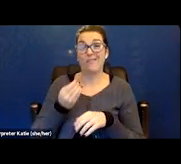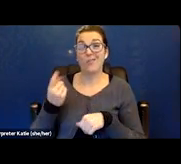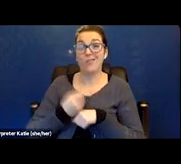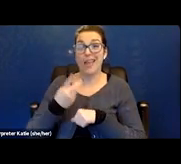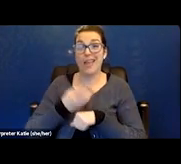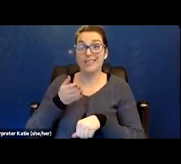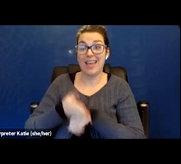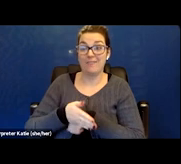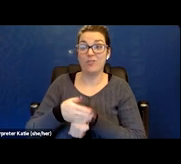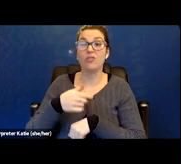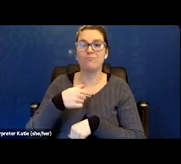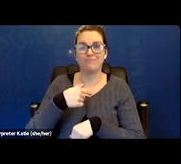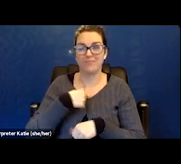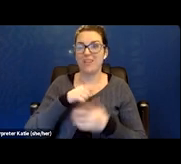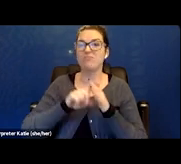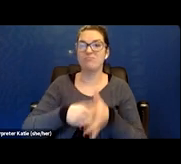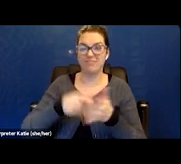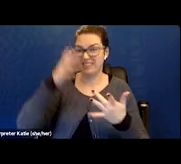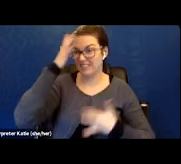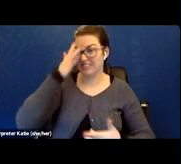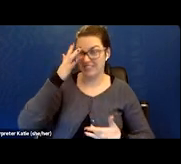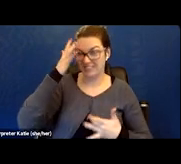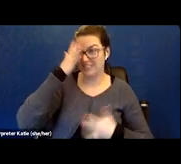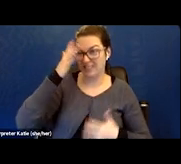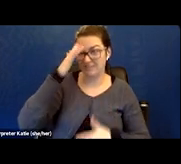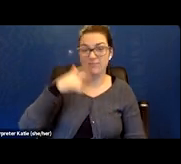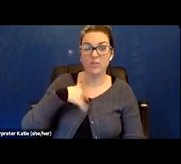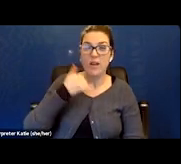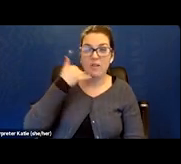I called in to the Ask A Nurse and they're like,